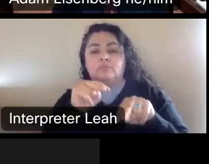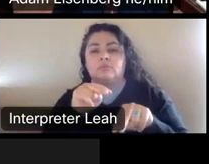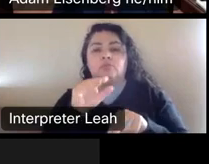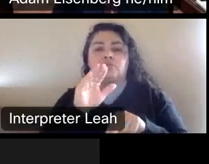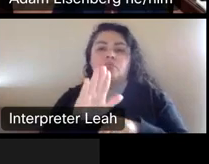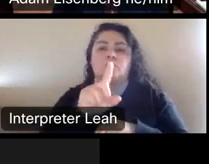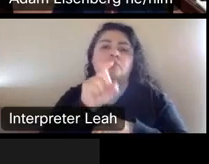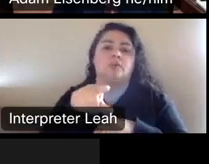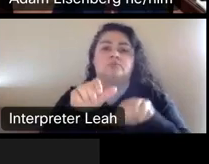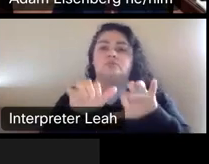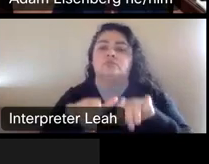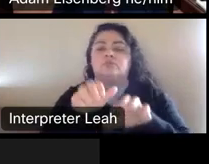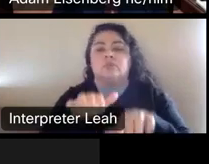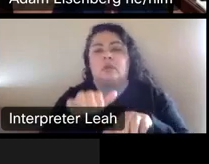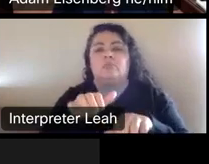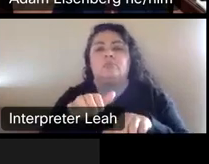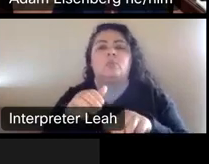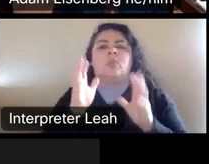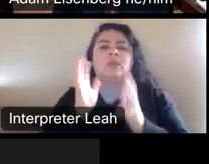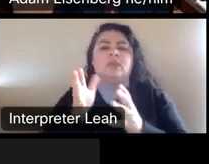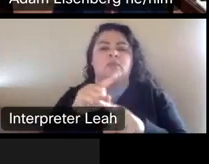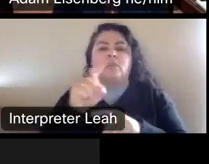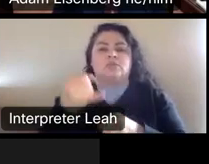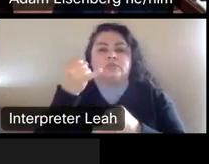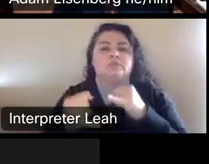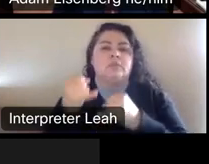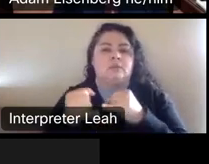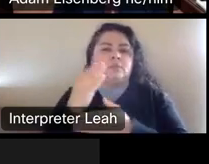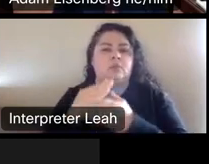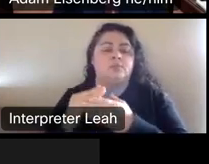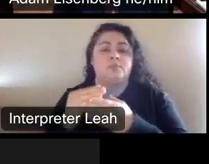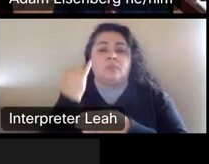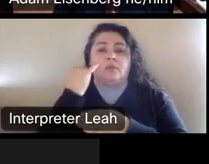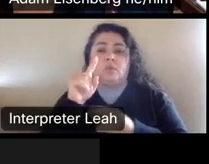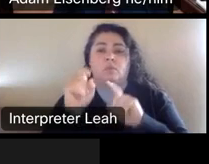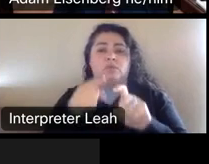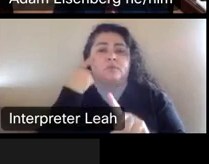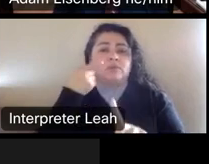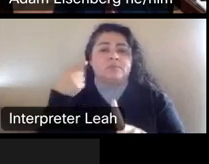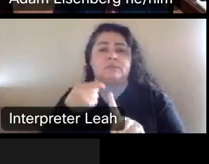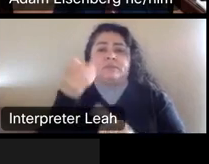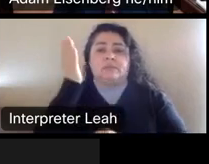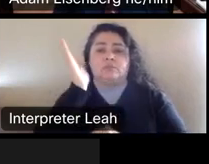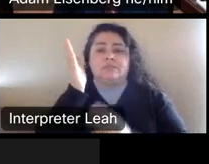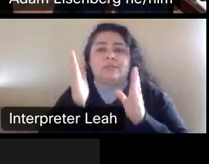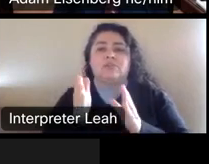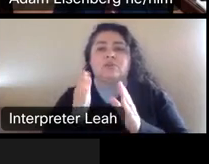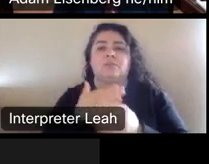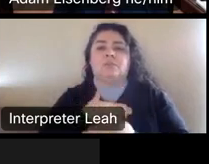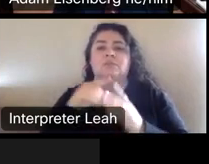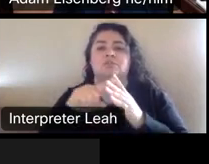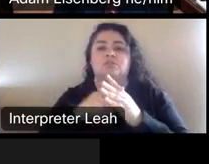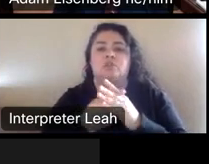We have questions at the very end. If your questions for a specific speaker, please put their name at the beginning of the question.